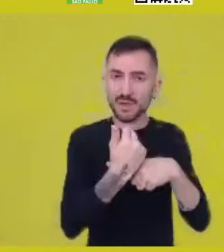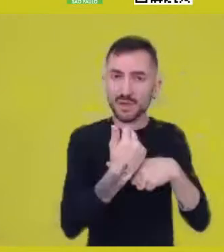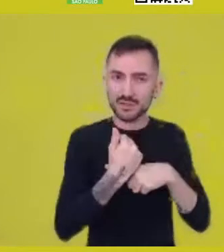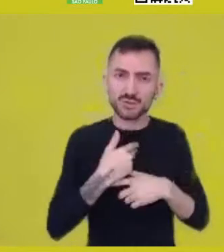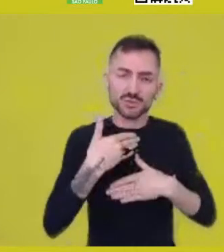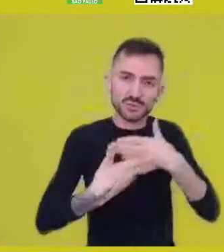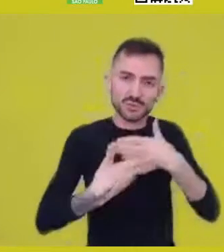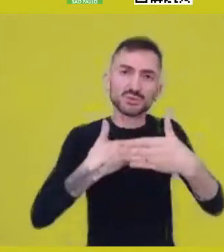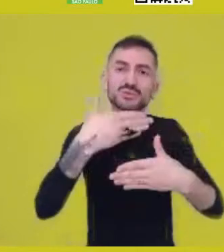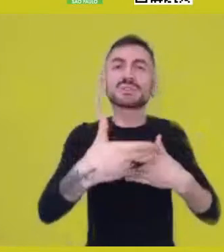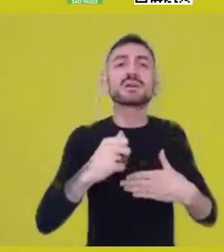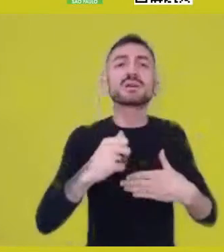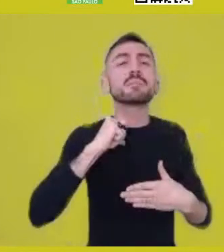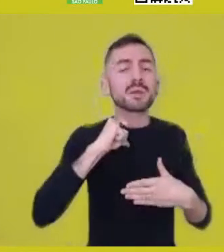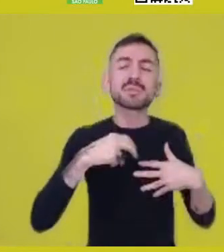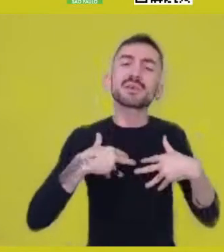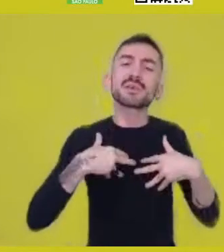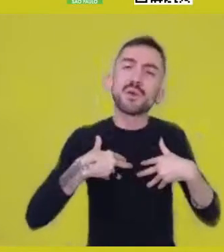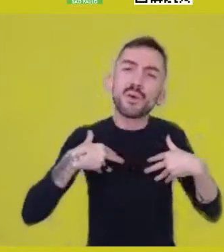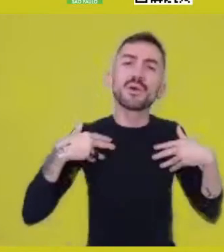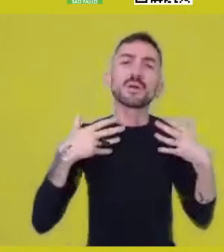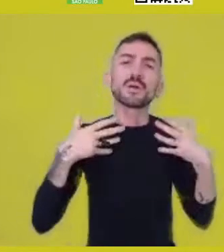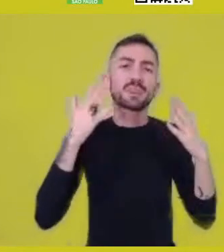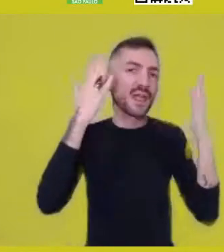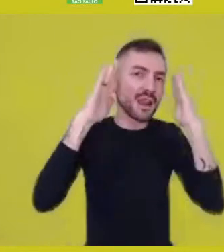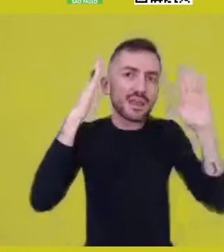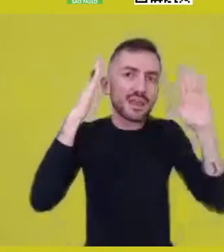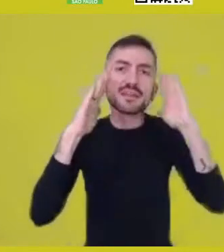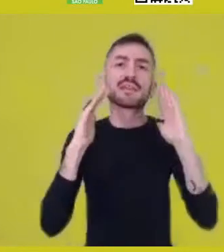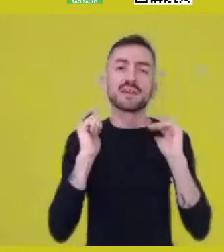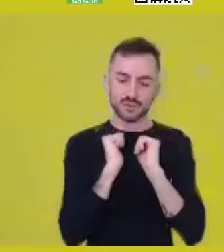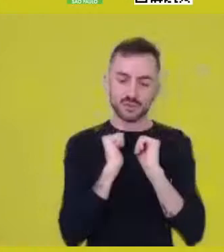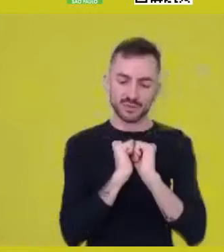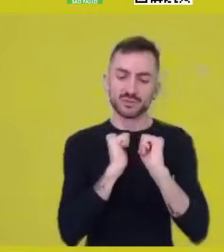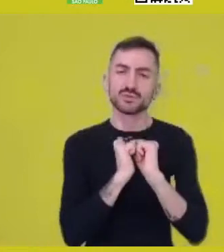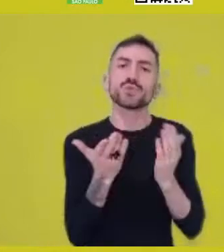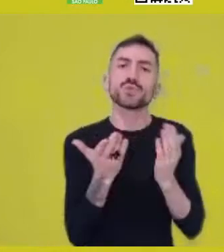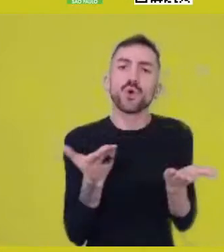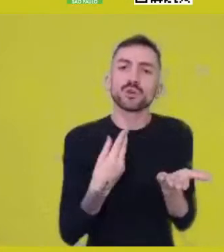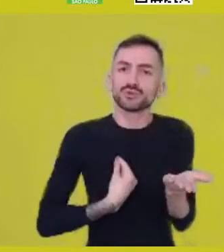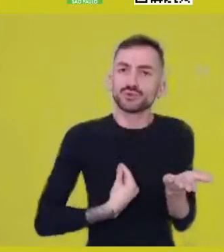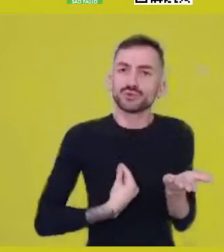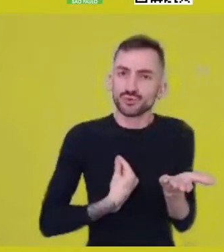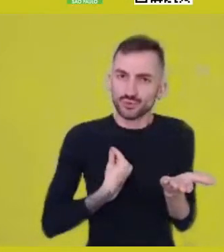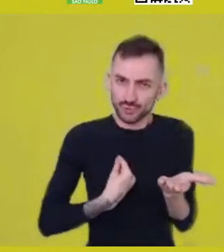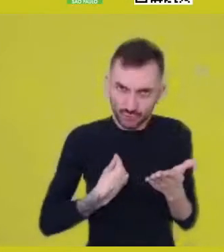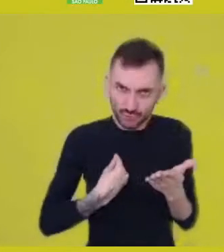and a great joy to be alongside her on this beautiful task.